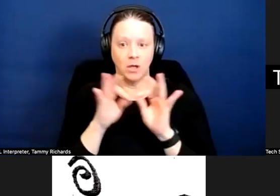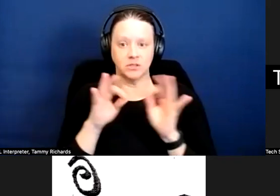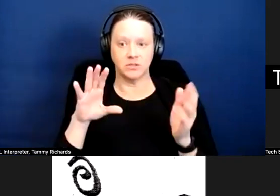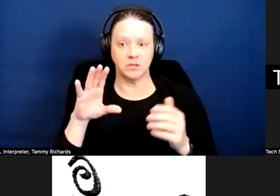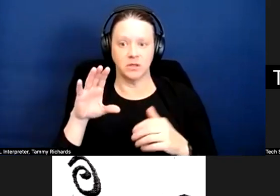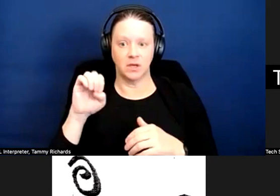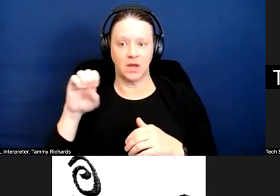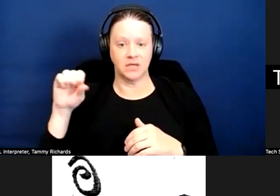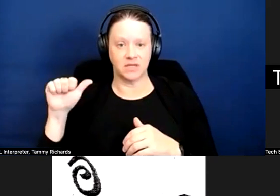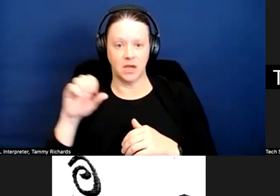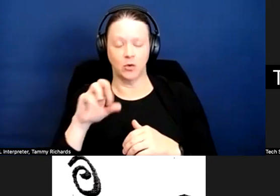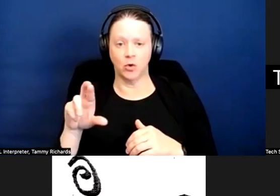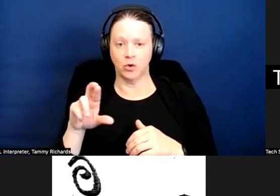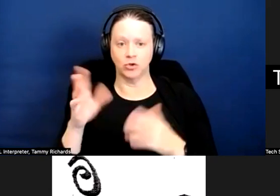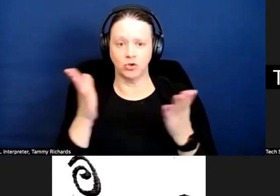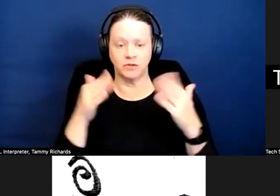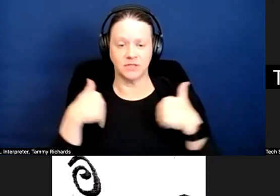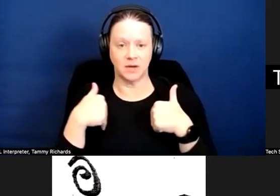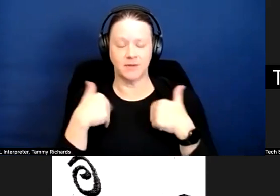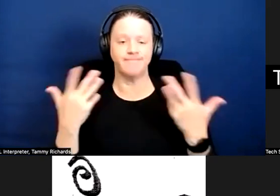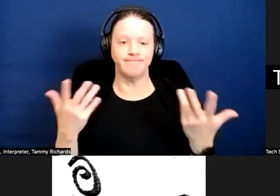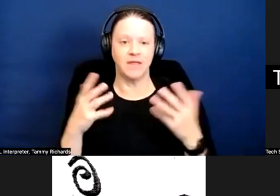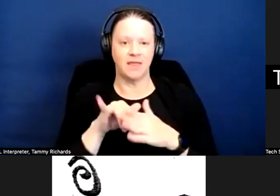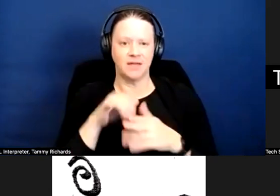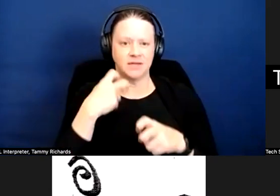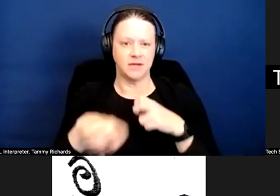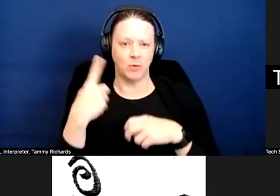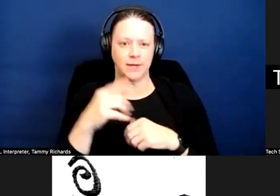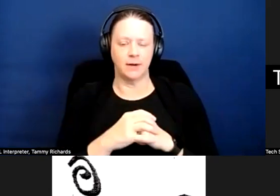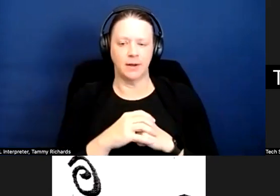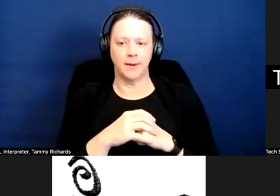Um... yeah, that's a tough one.